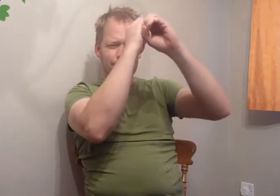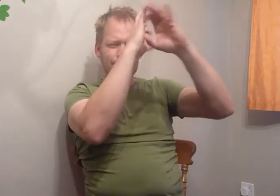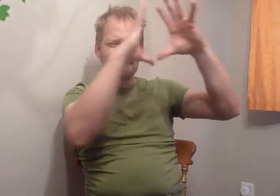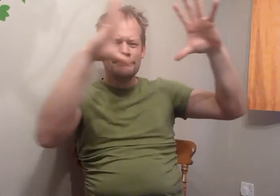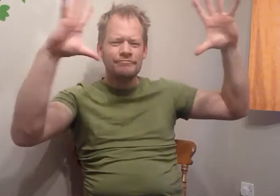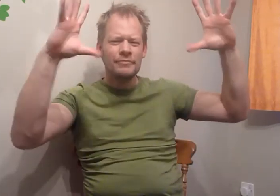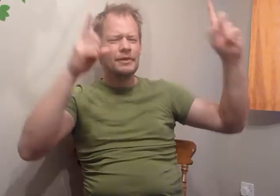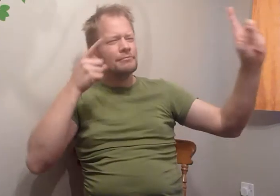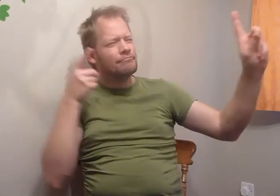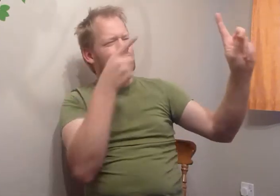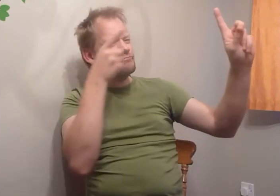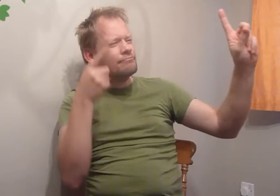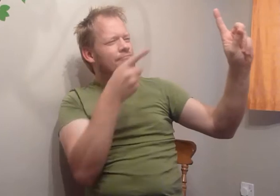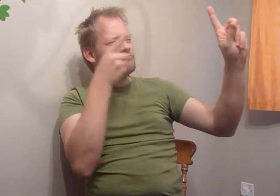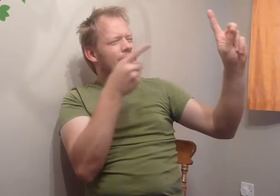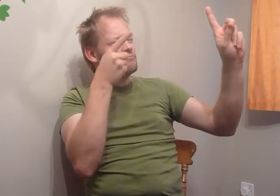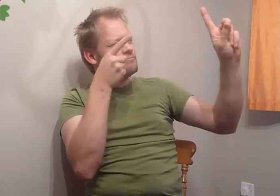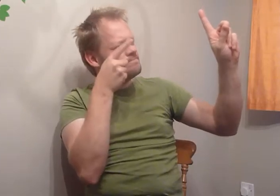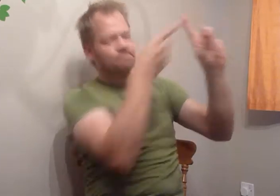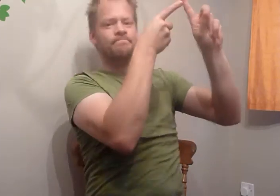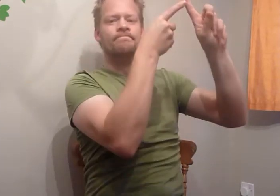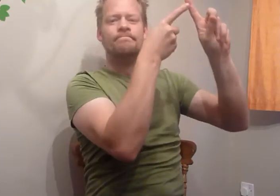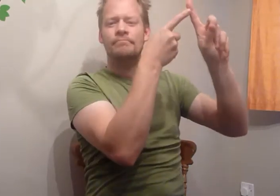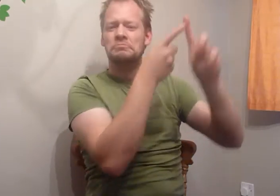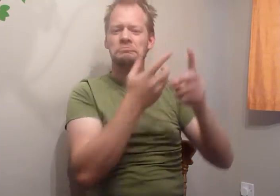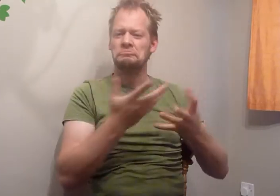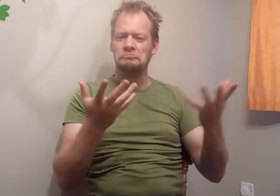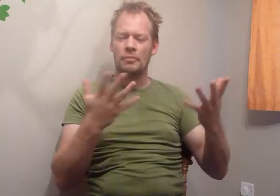Since he was little he's had this dream, a dream he is now going to achieve;